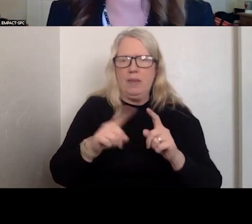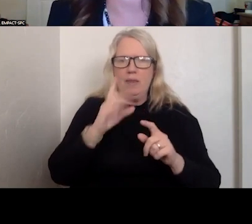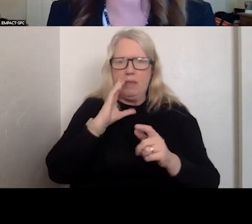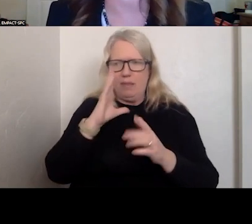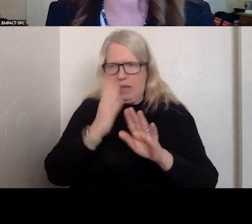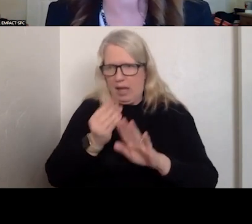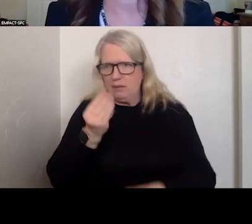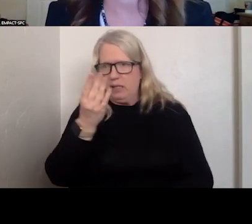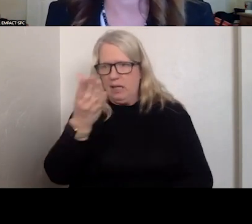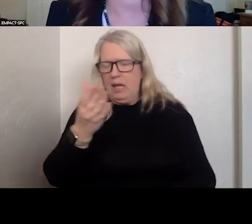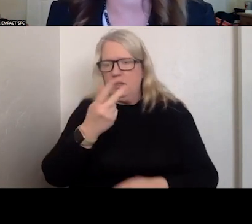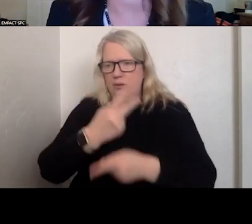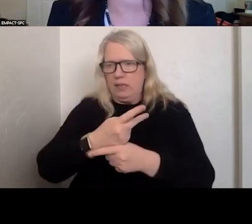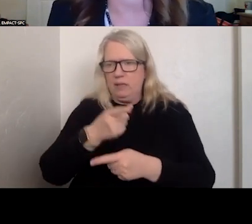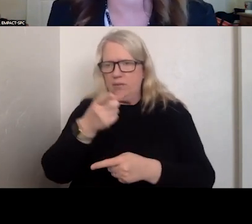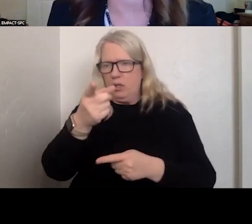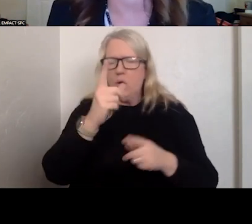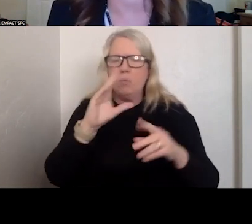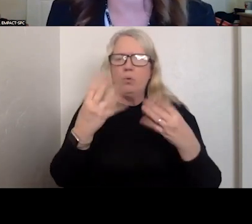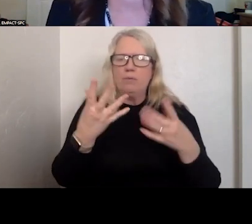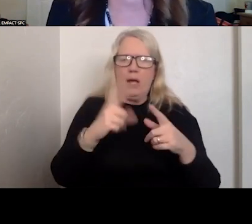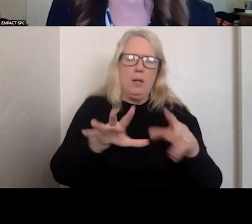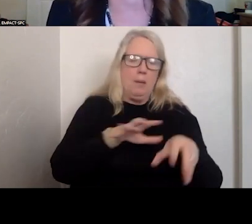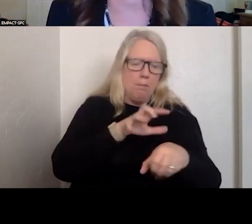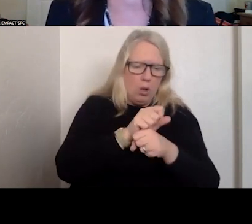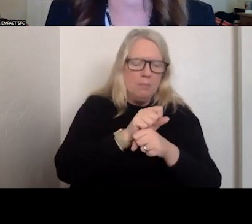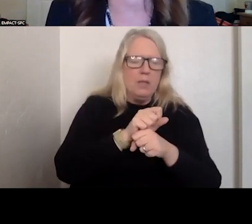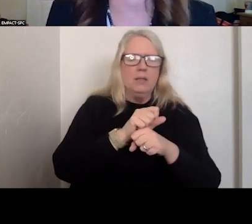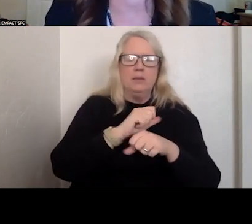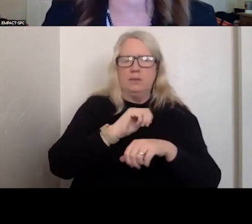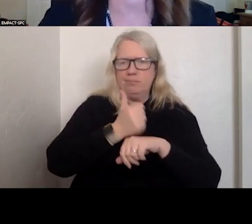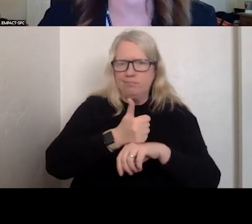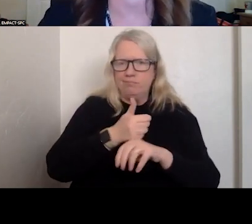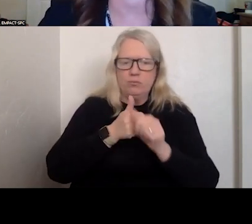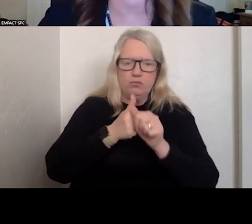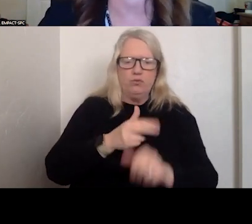PROVIDER AND MAKE THOSE APPOINTMENTS FOLLOWING A CRISIS EPISODE.